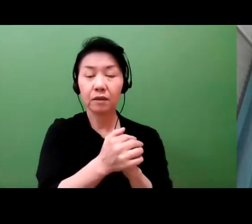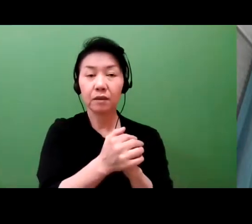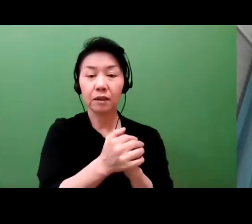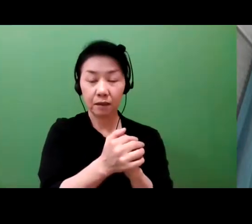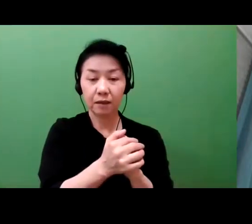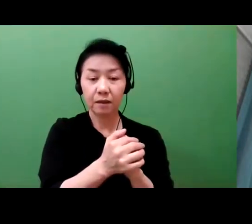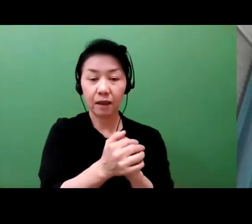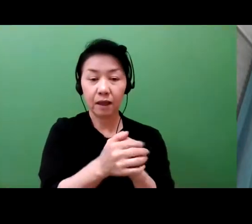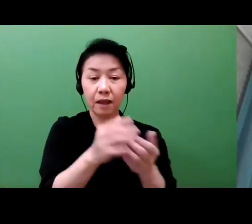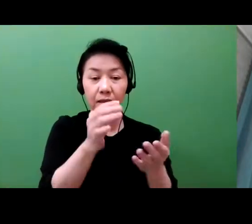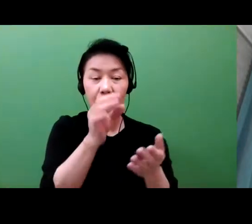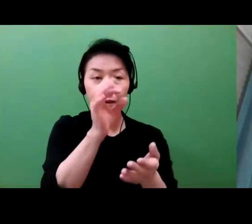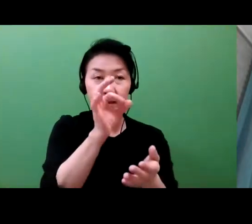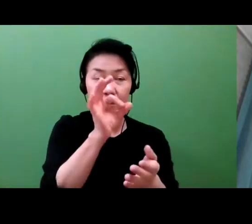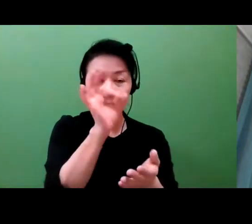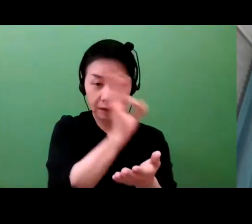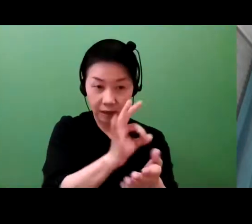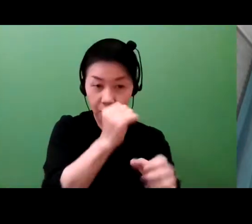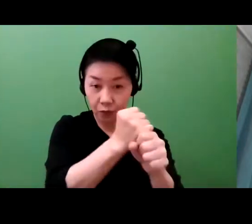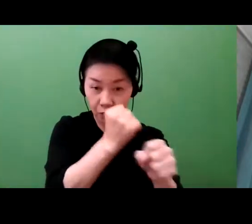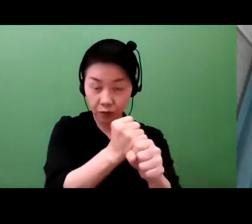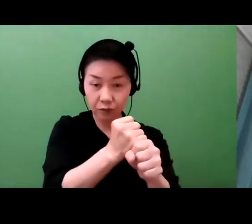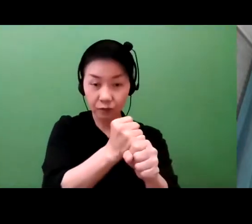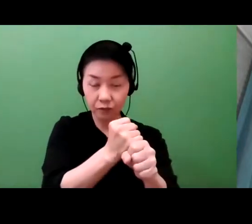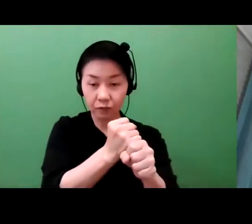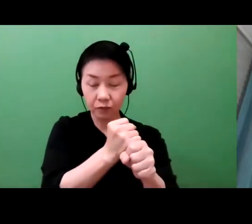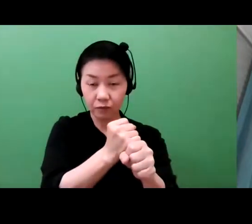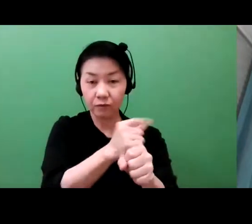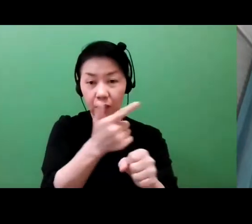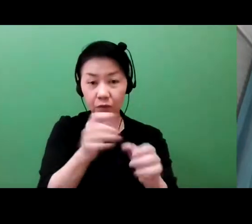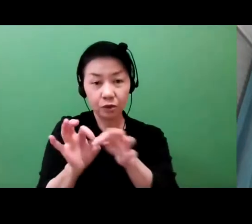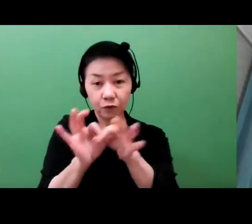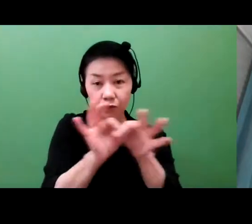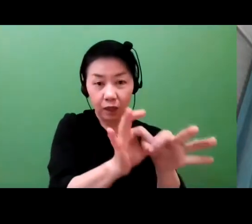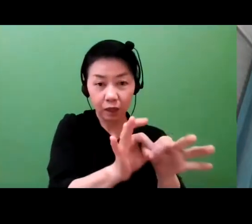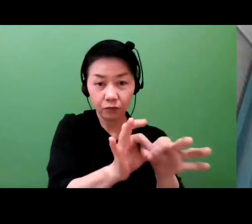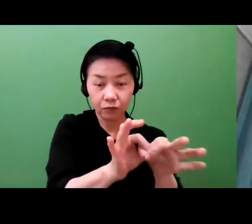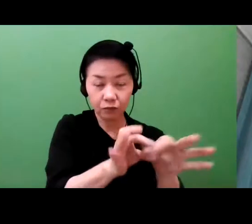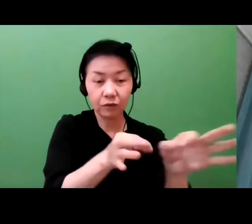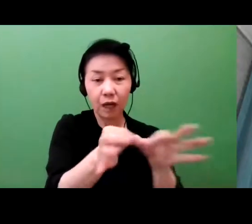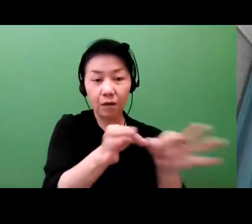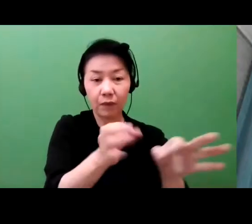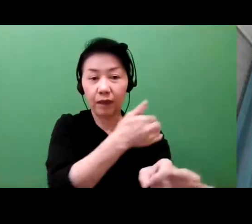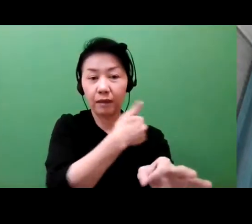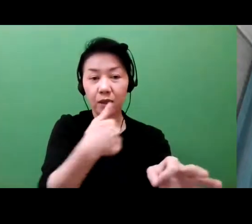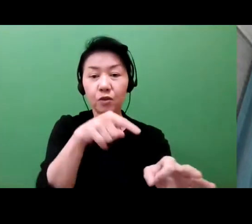can be developed to the market. Because the basic science research result